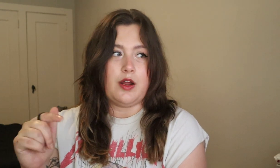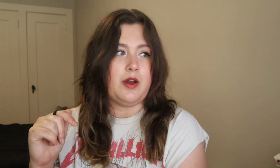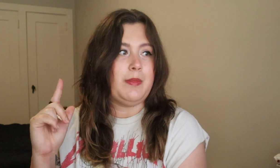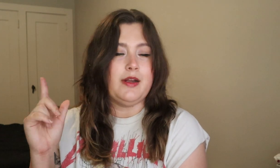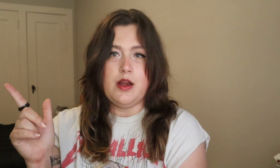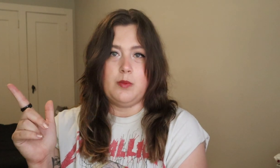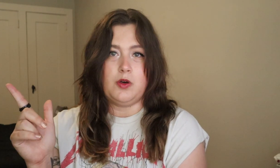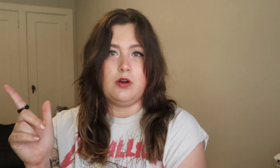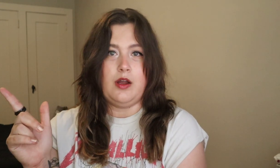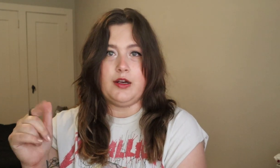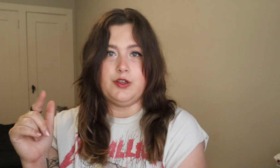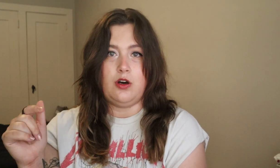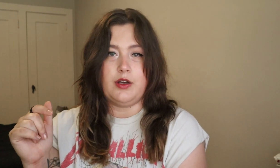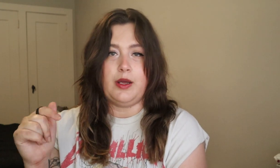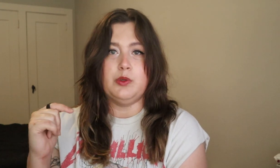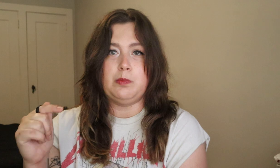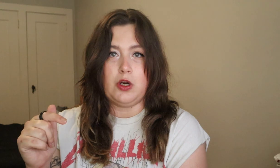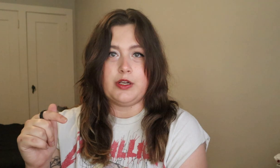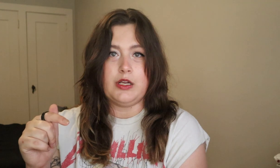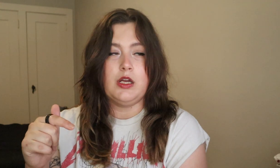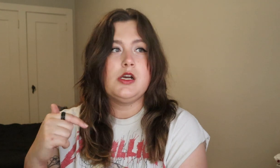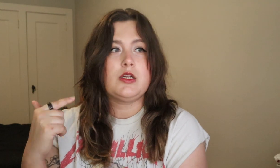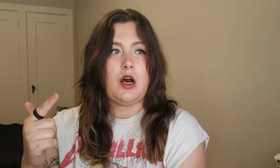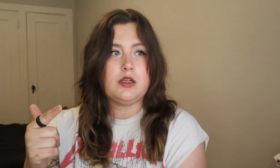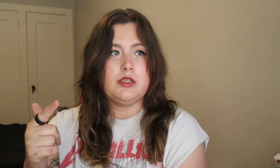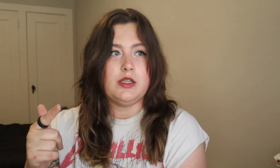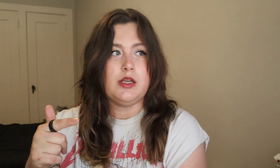I thought my neighbor had a dog that was barking constantly,